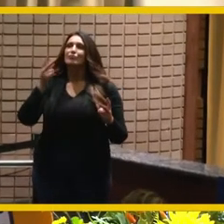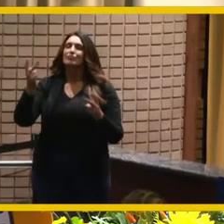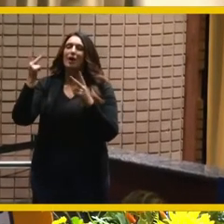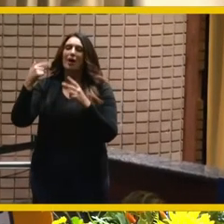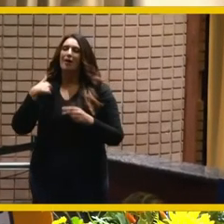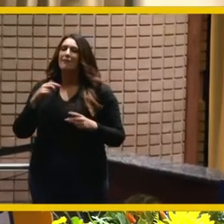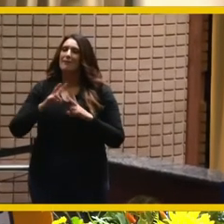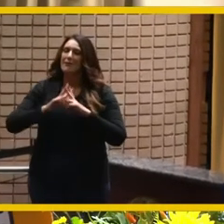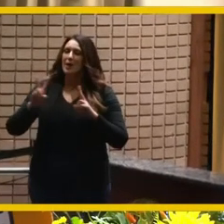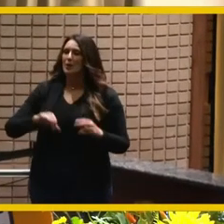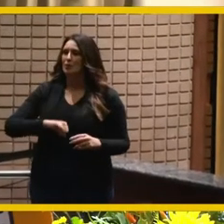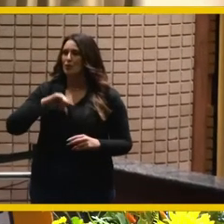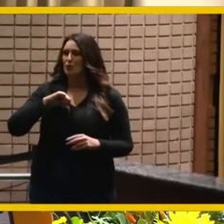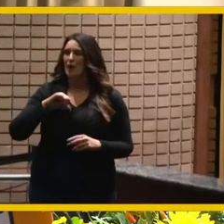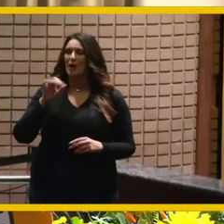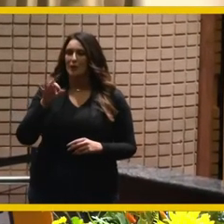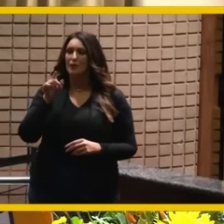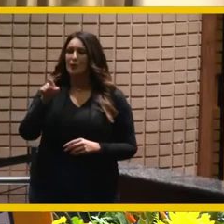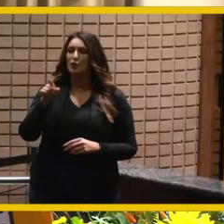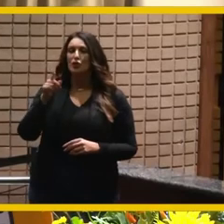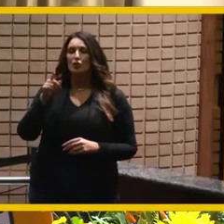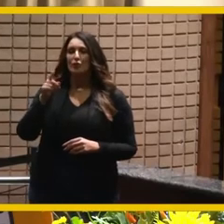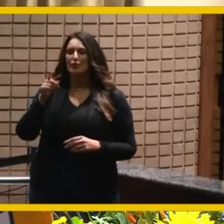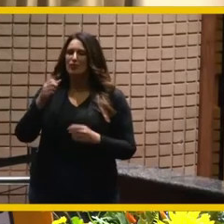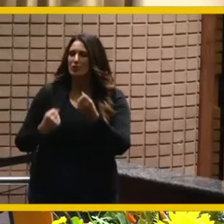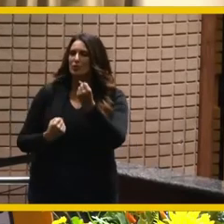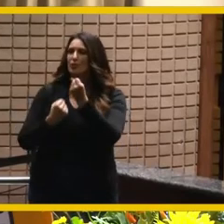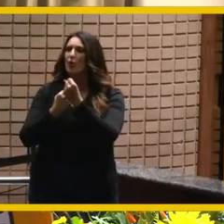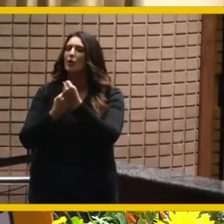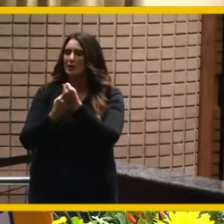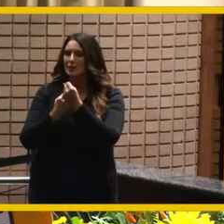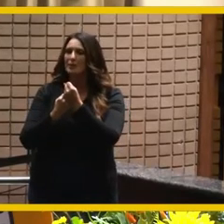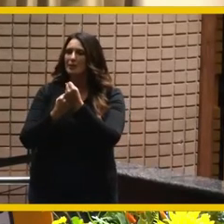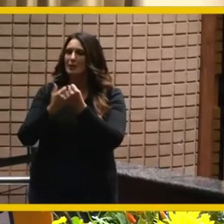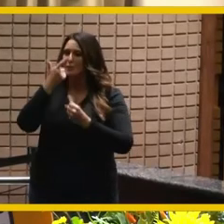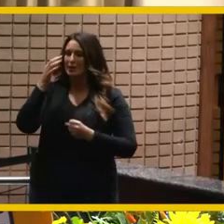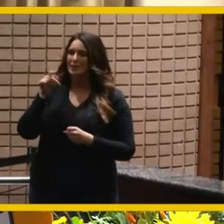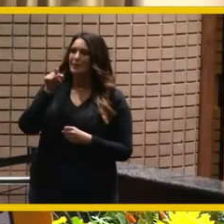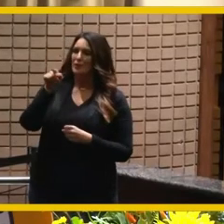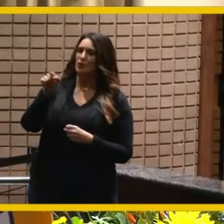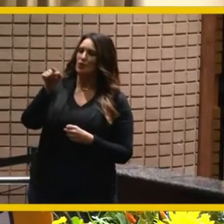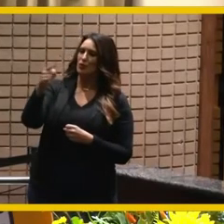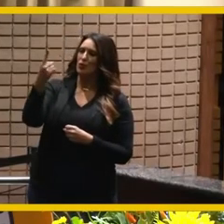very proud of you for stepping into that and those that you gathered together to make that happen so